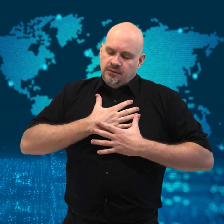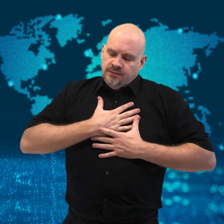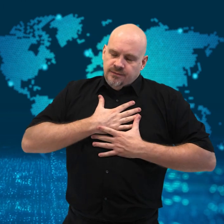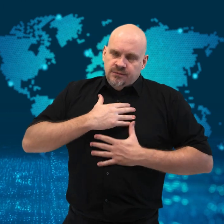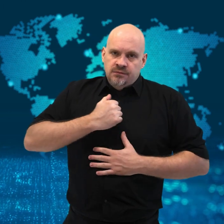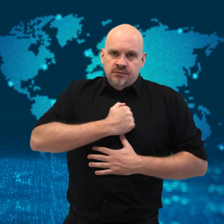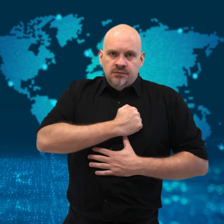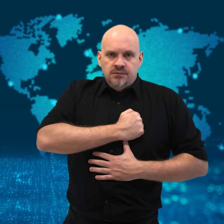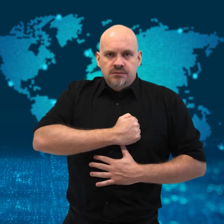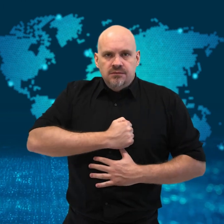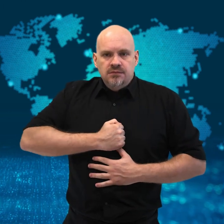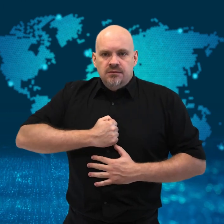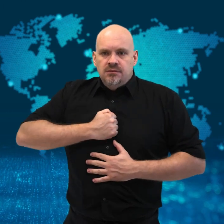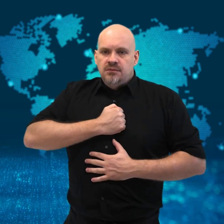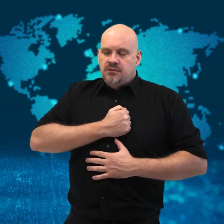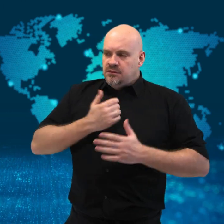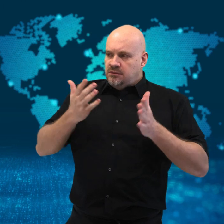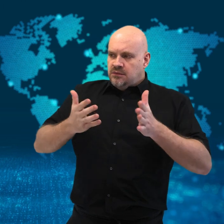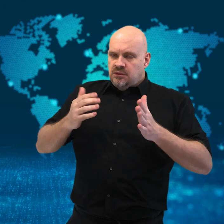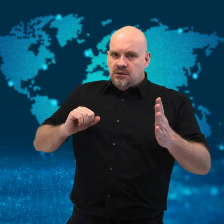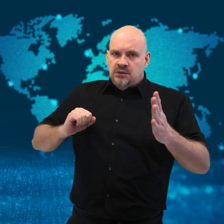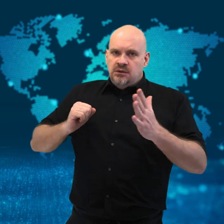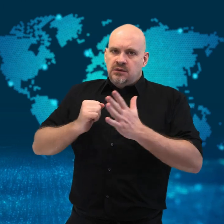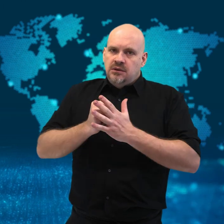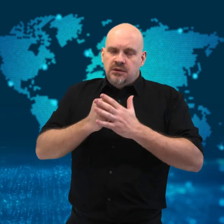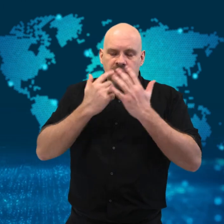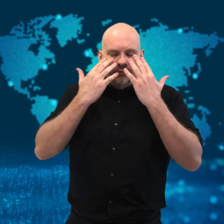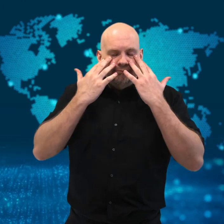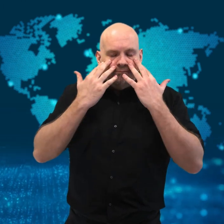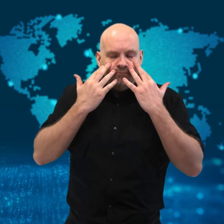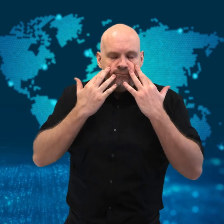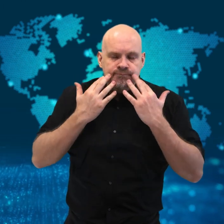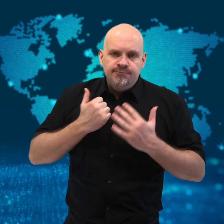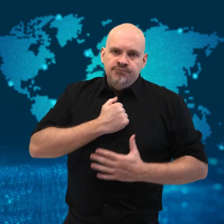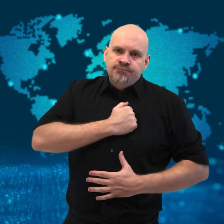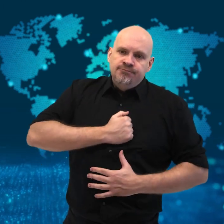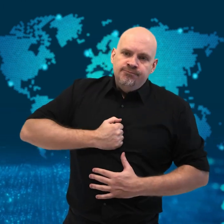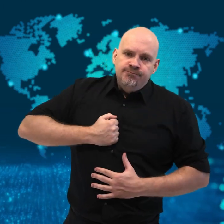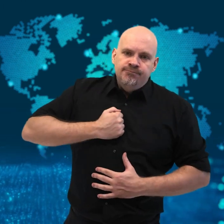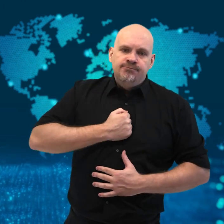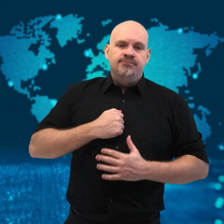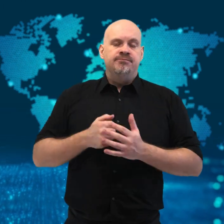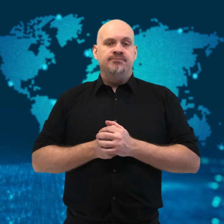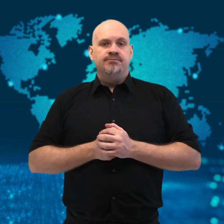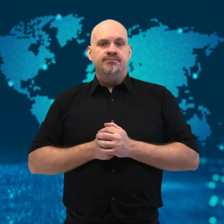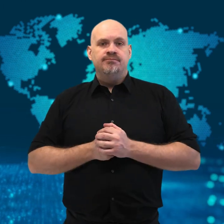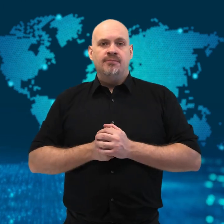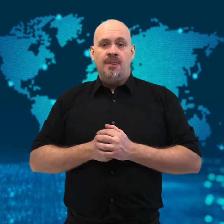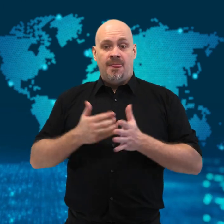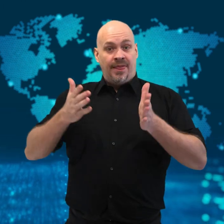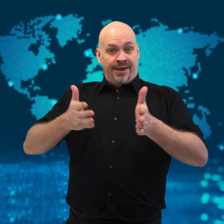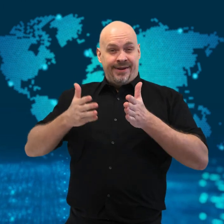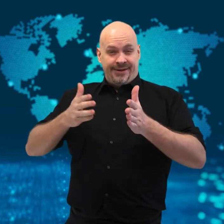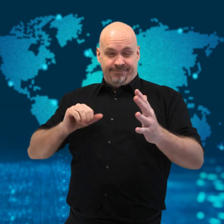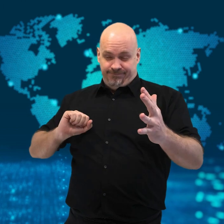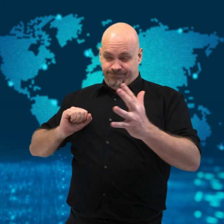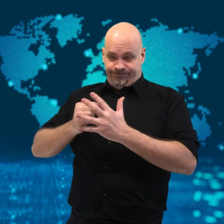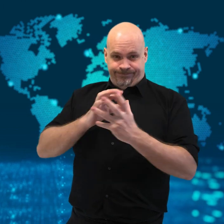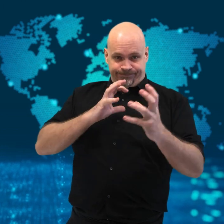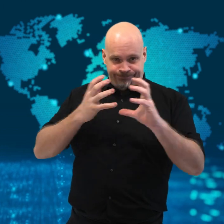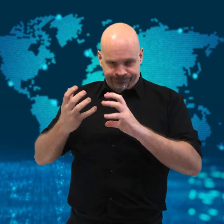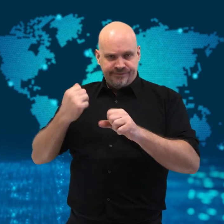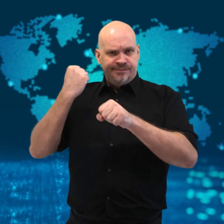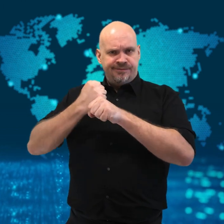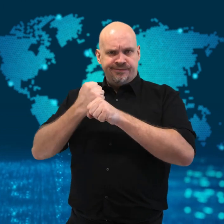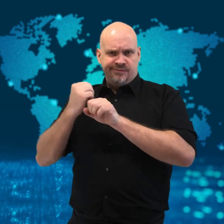The rescue operation has been difficult as a part of the train